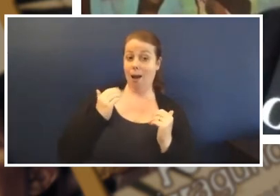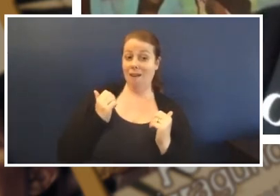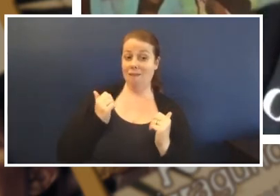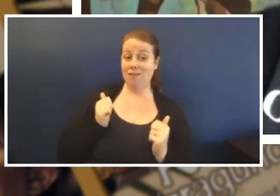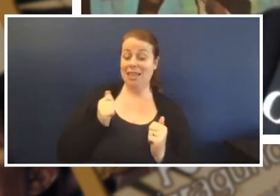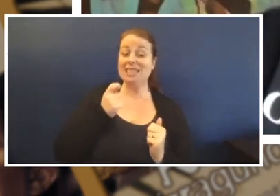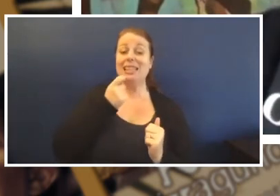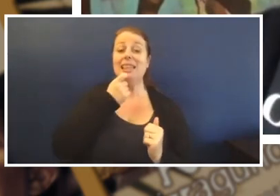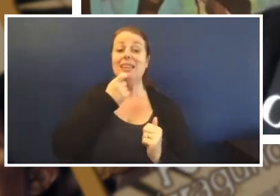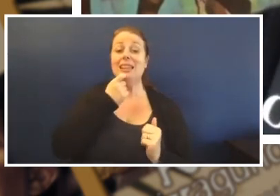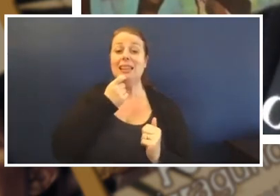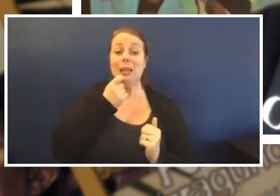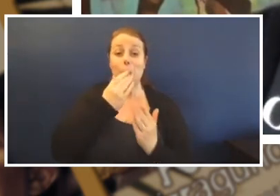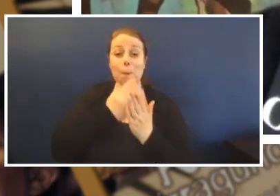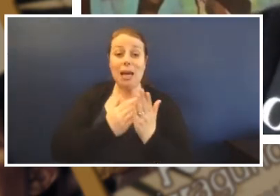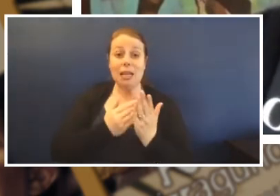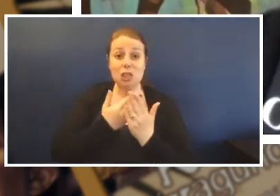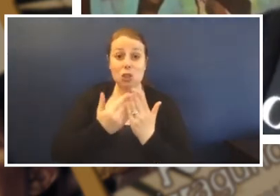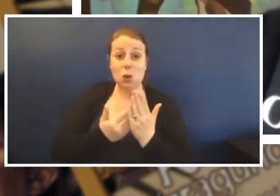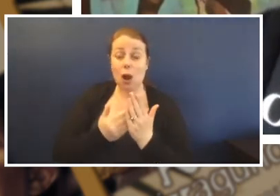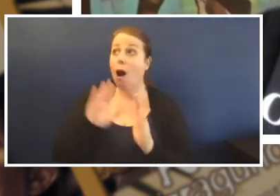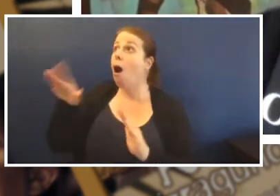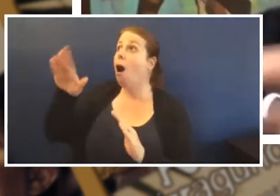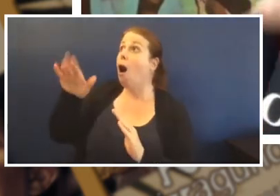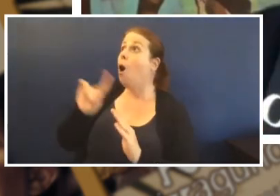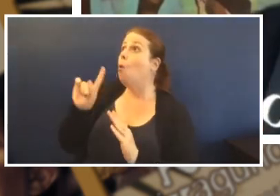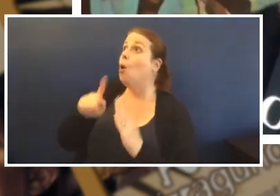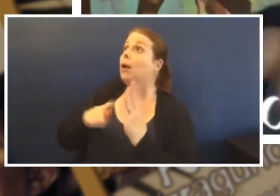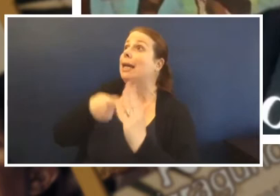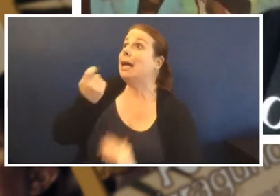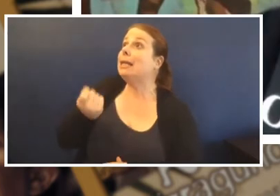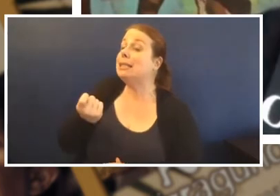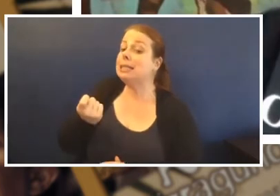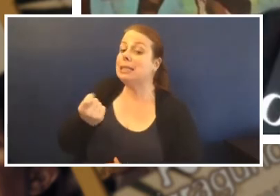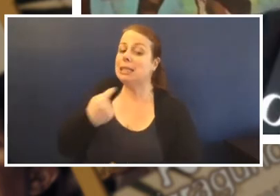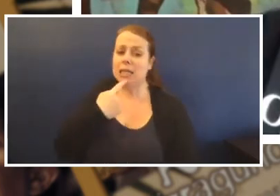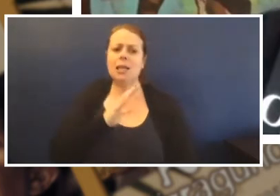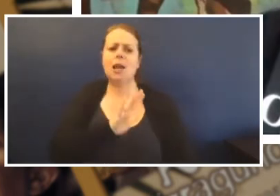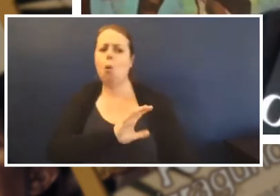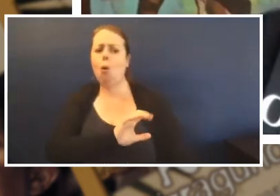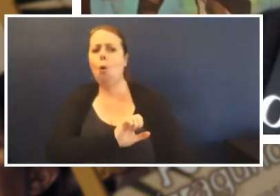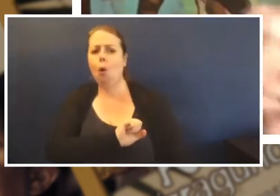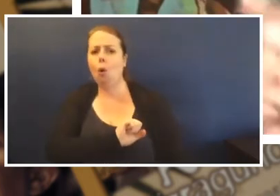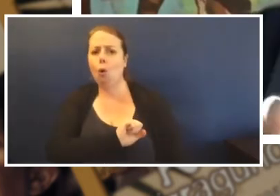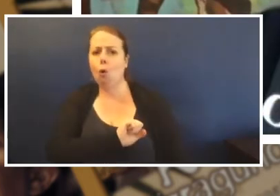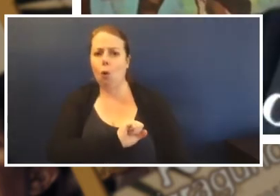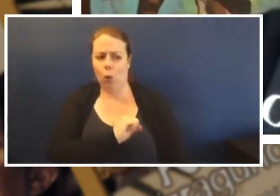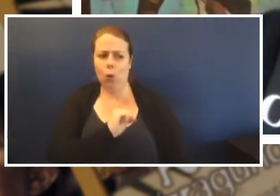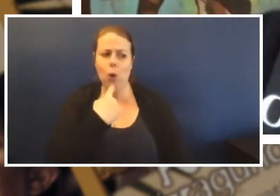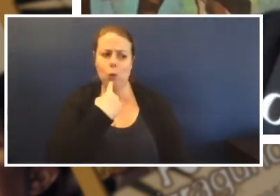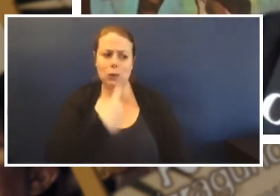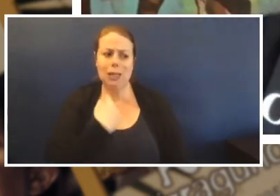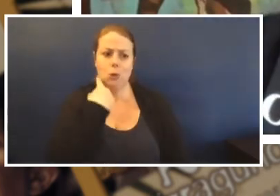story and she goes, Boodi what happens next?' I said, 'I'll tell you, I'll tell you tomorrow'